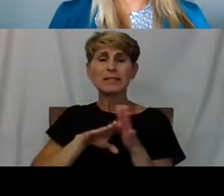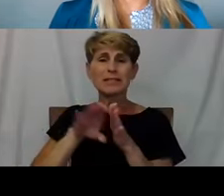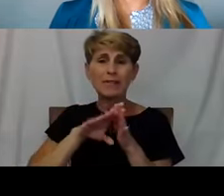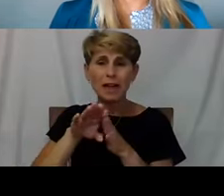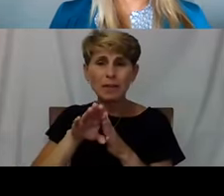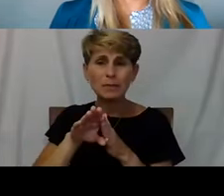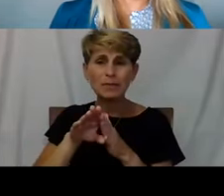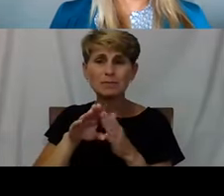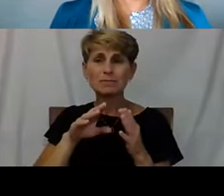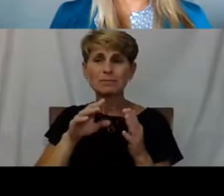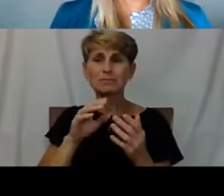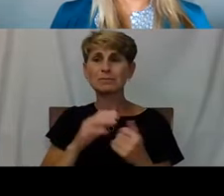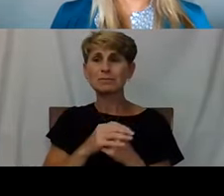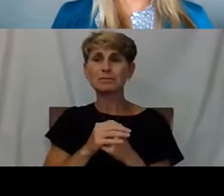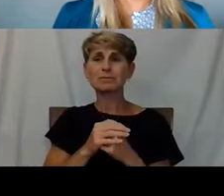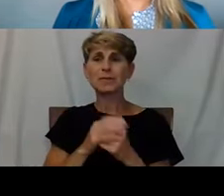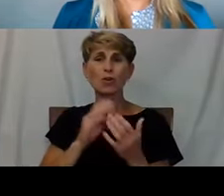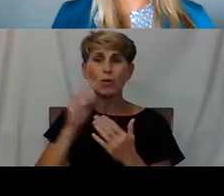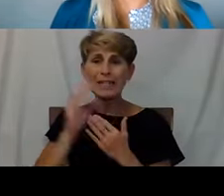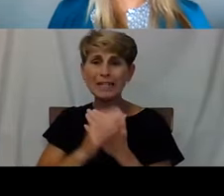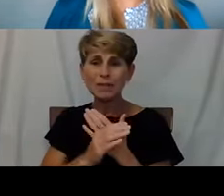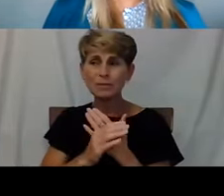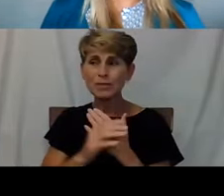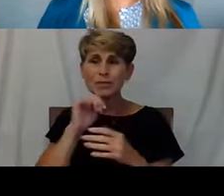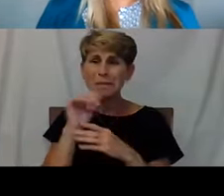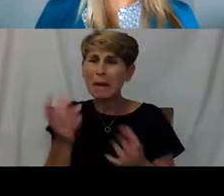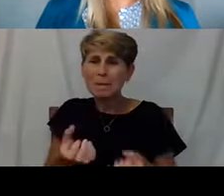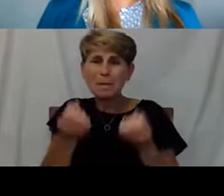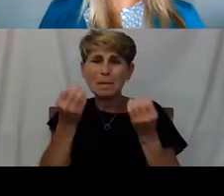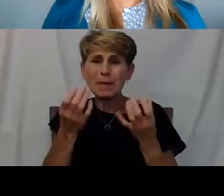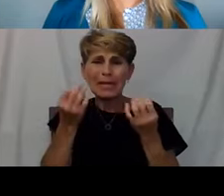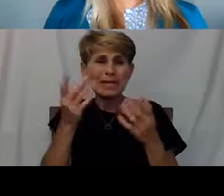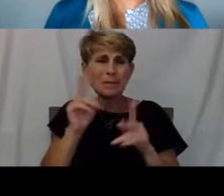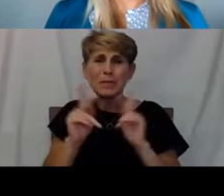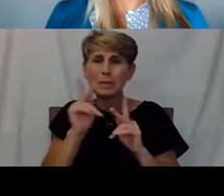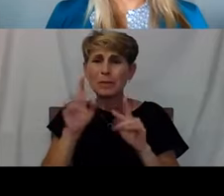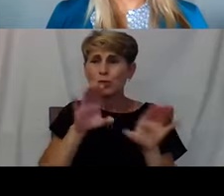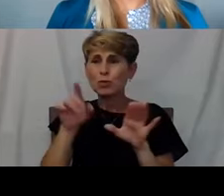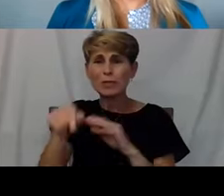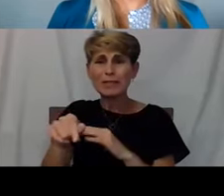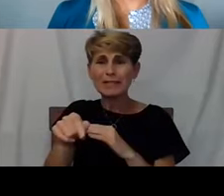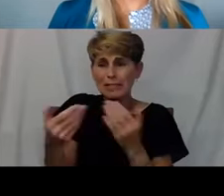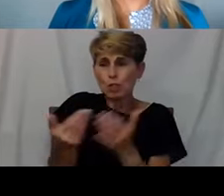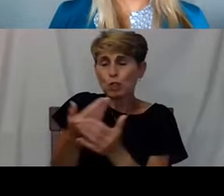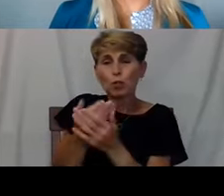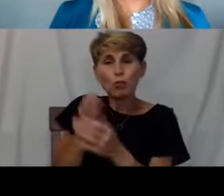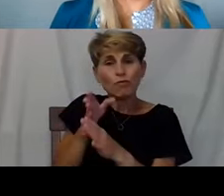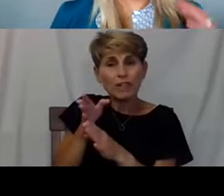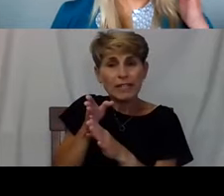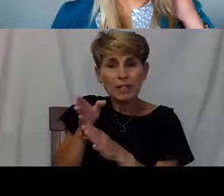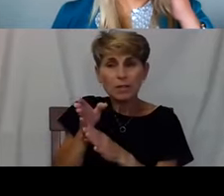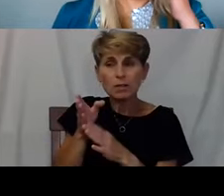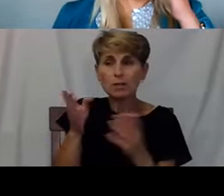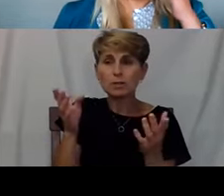because there just isn't that many people that do this. It's a brand new field that People haven't heard of it. You end up hiring the heart